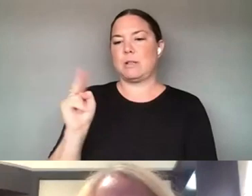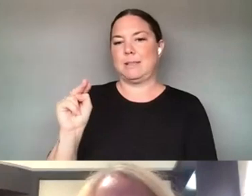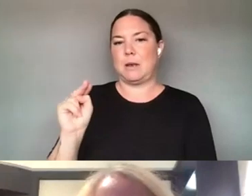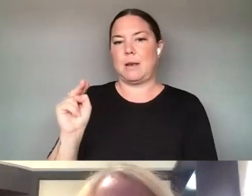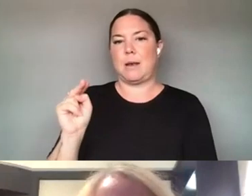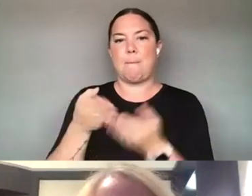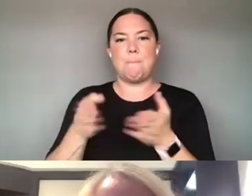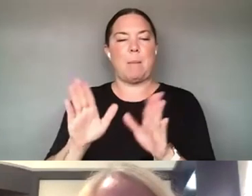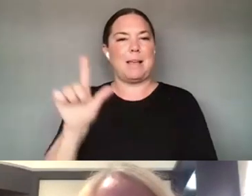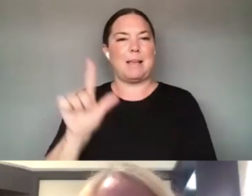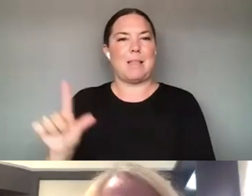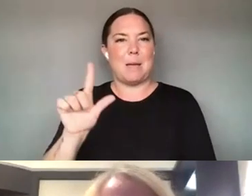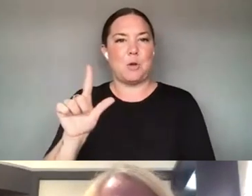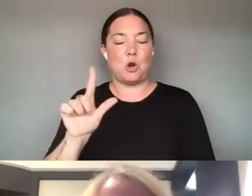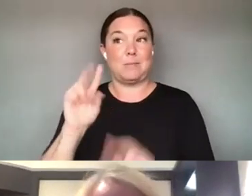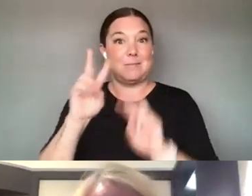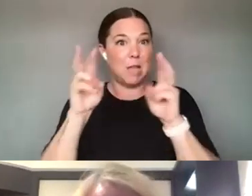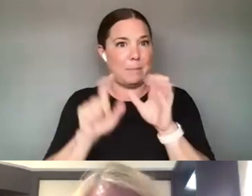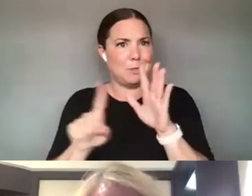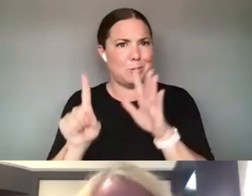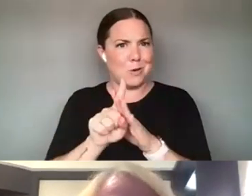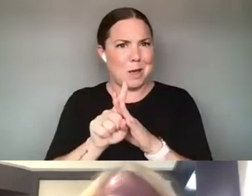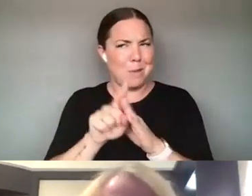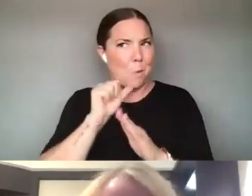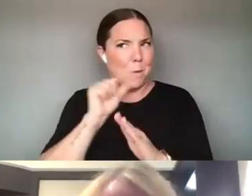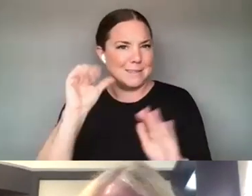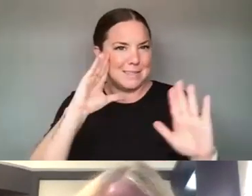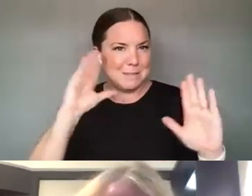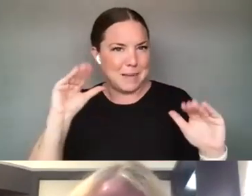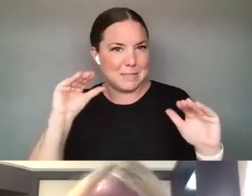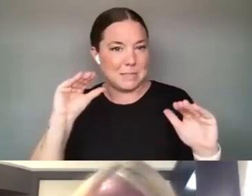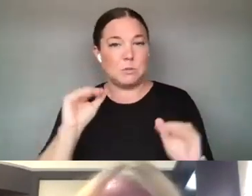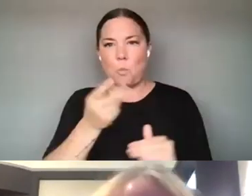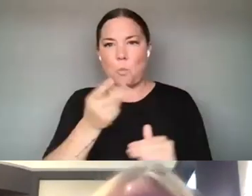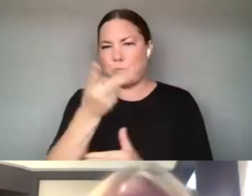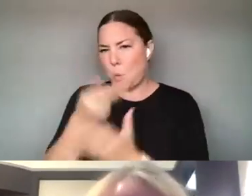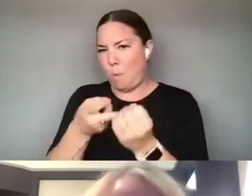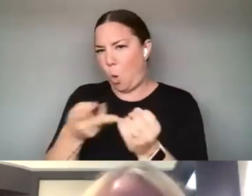JUST WANTED TO ASK THIS AS BOTH PEOPLE INVOLVED IN FUNDING. ONE OF THE BARRIERS